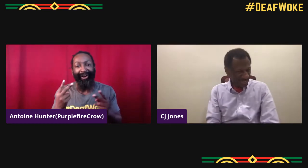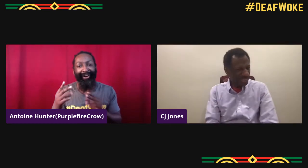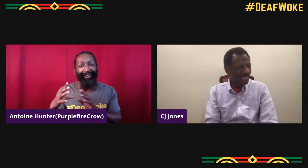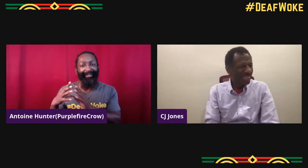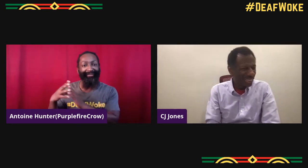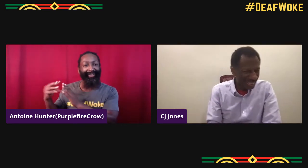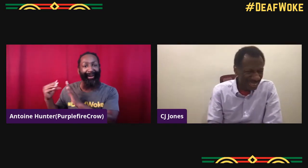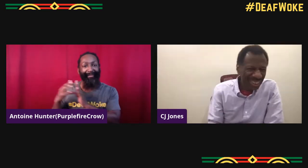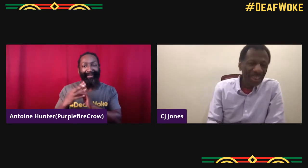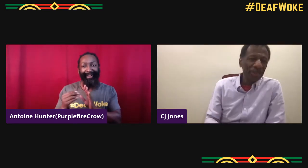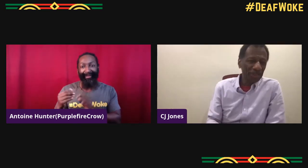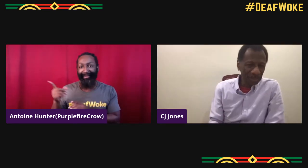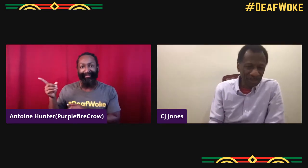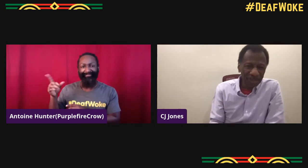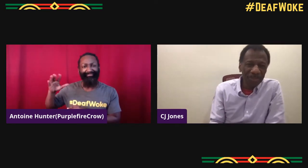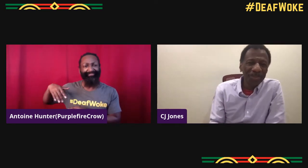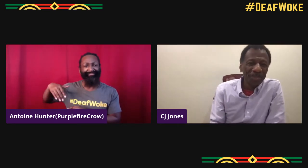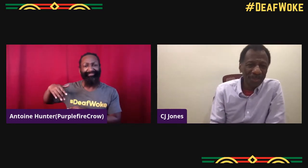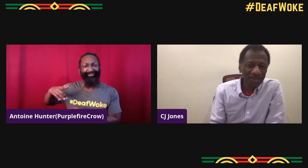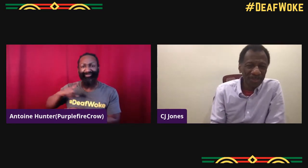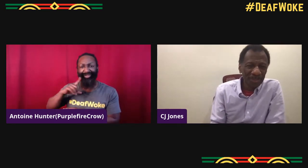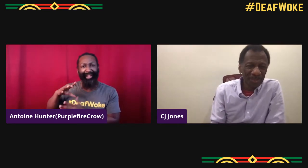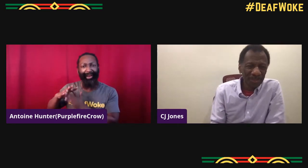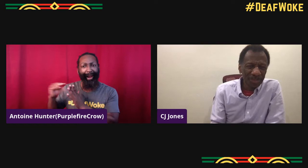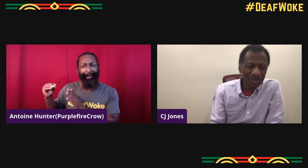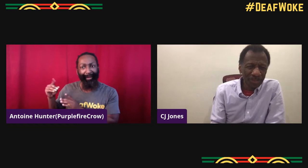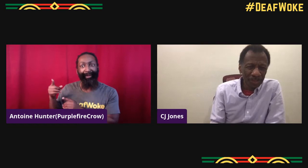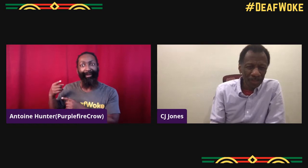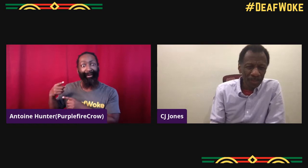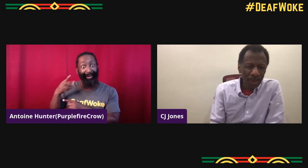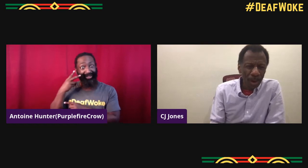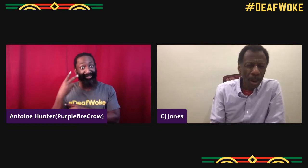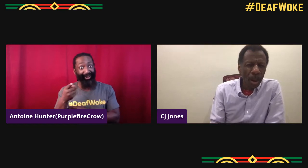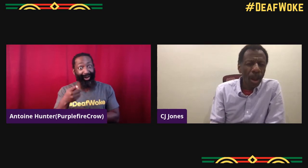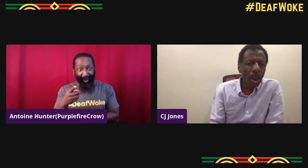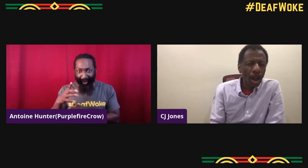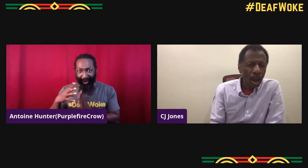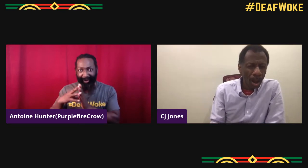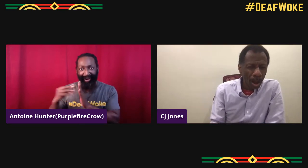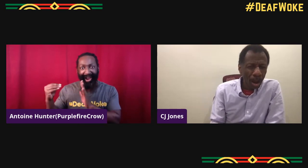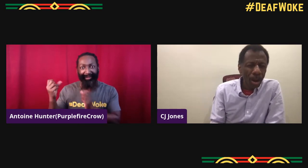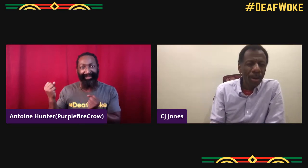So that my parents could see it and copy and try and learn the sign language.